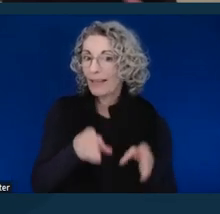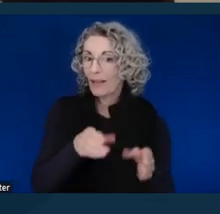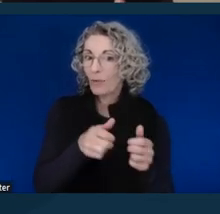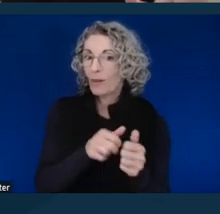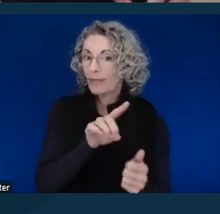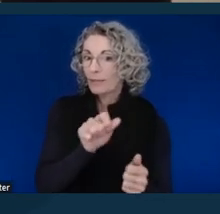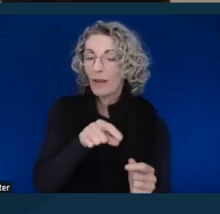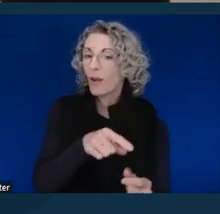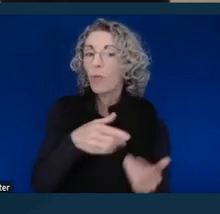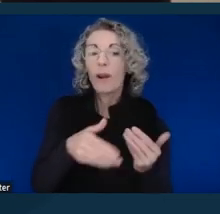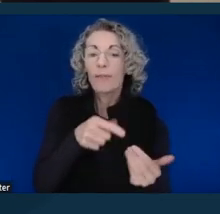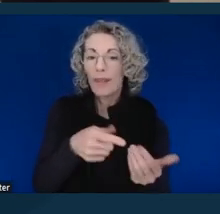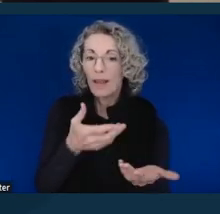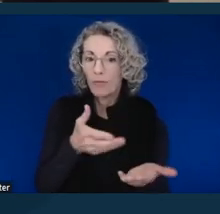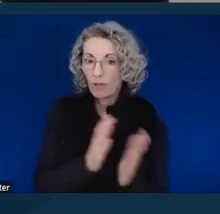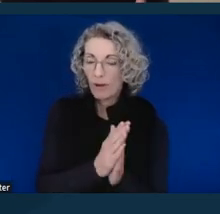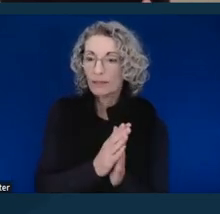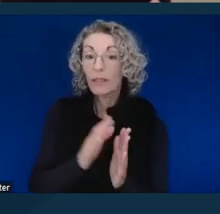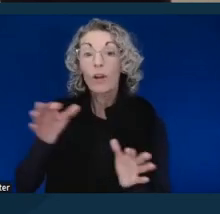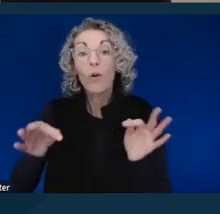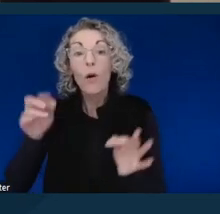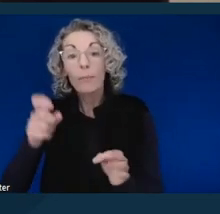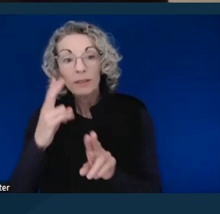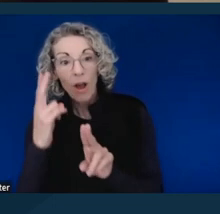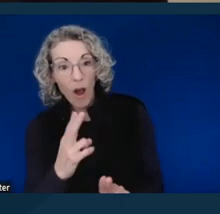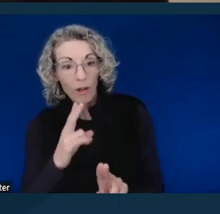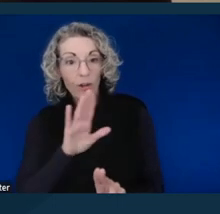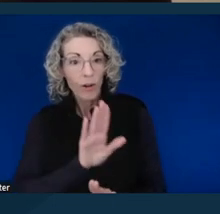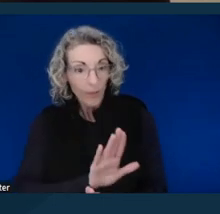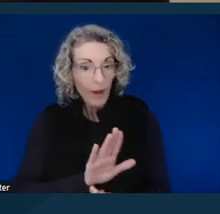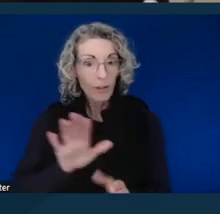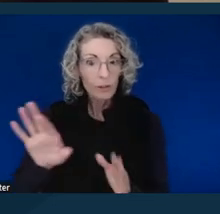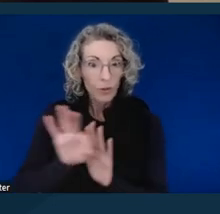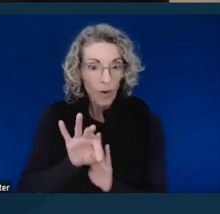Courts must honor the disabled person's choice unless the courts can demonstrate